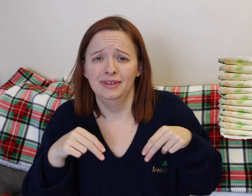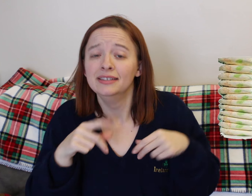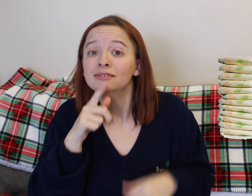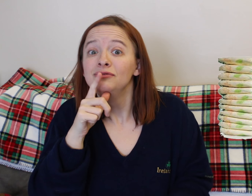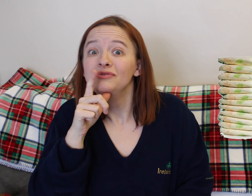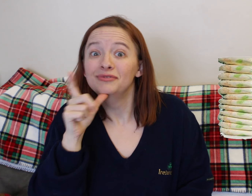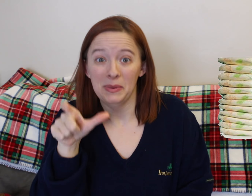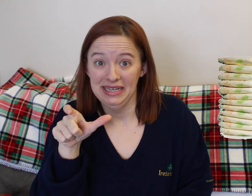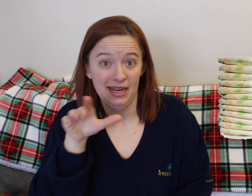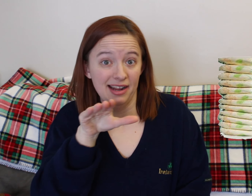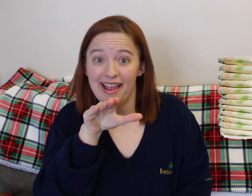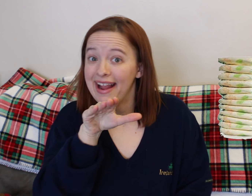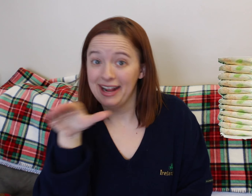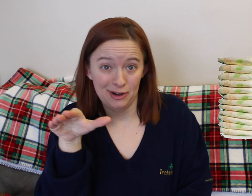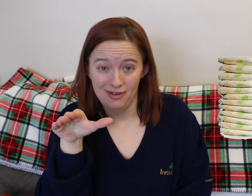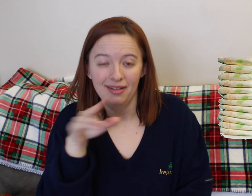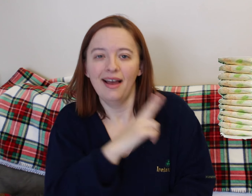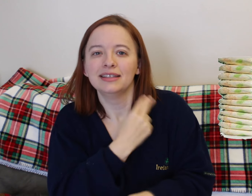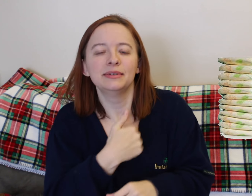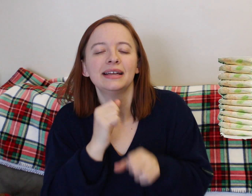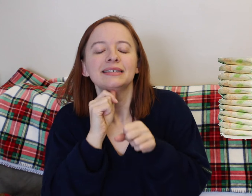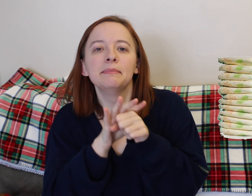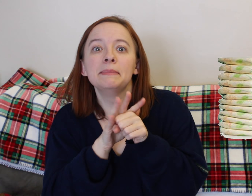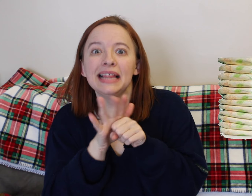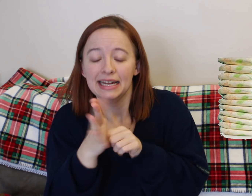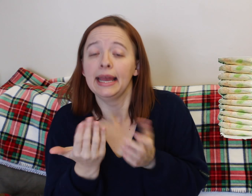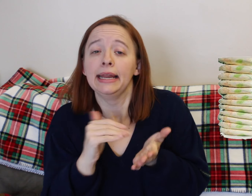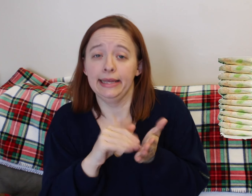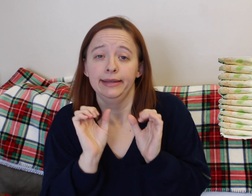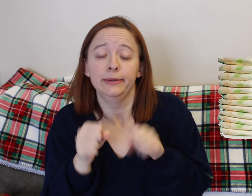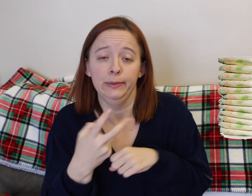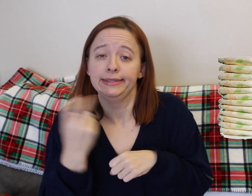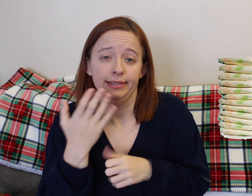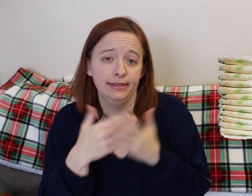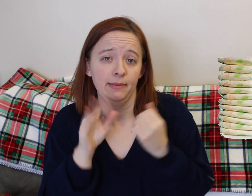The last two things are bringing diapers....